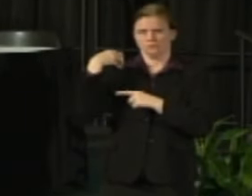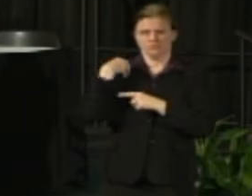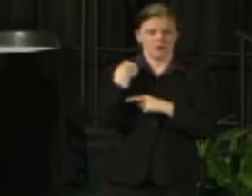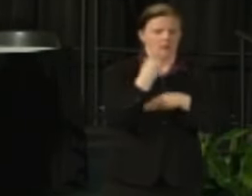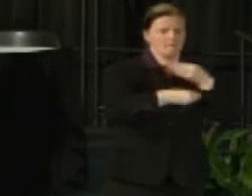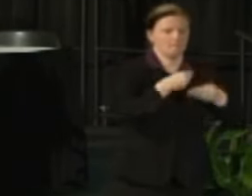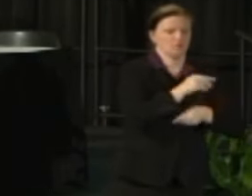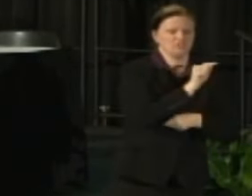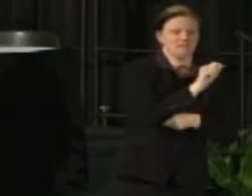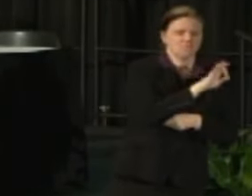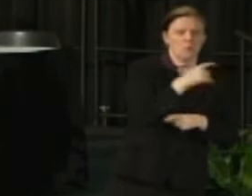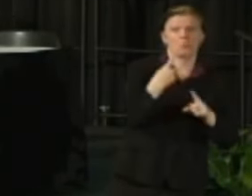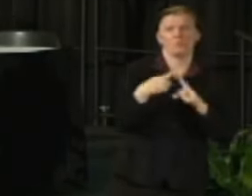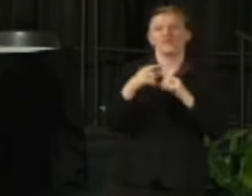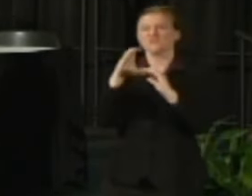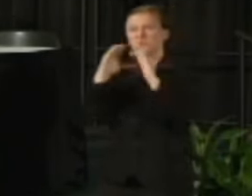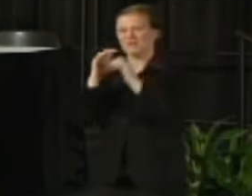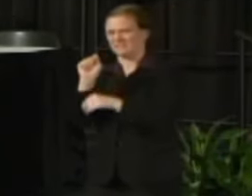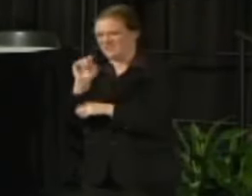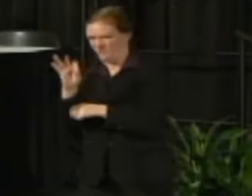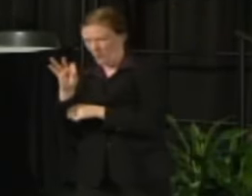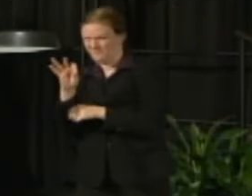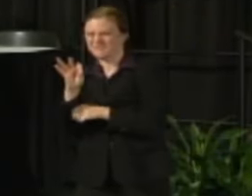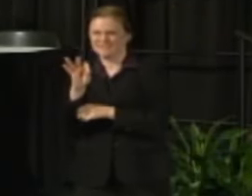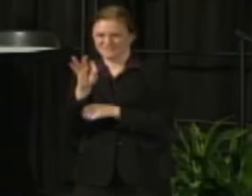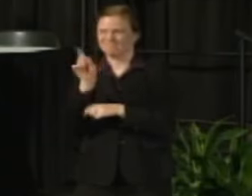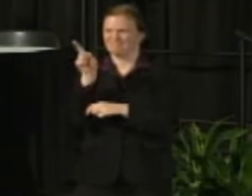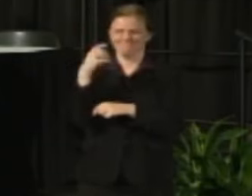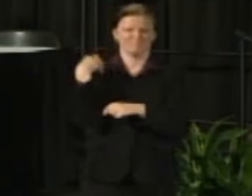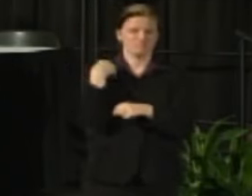as the Communication Task Force and that's going to provide consistency across both